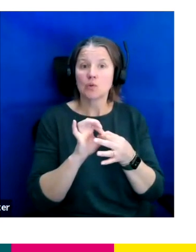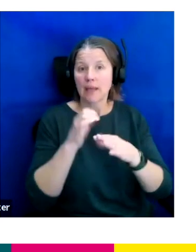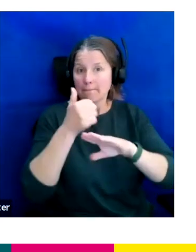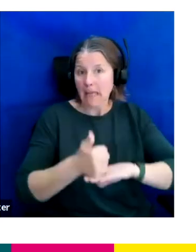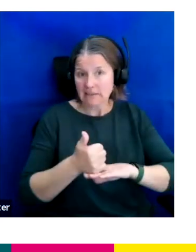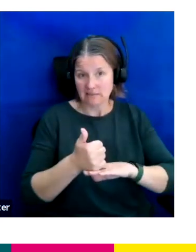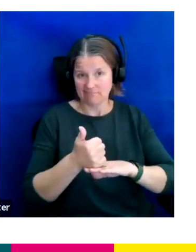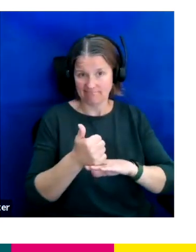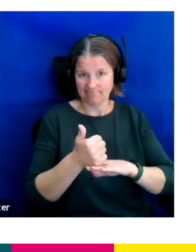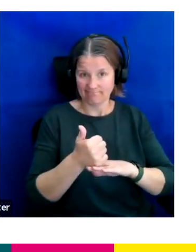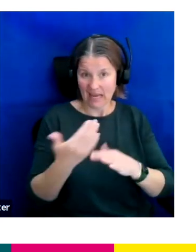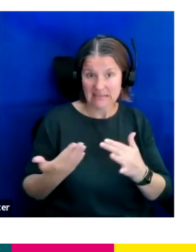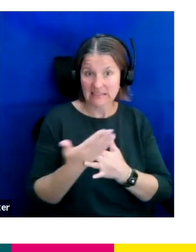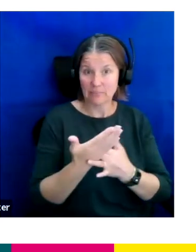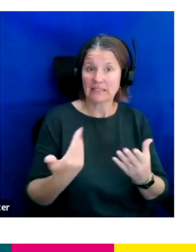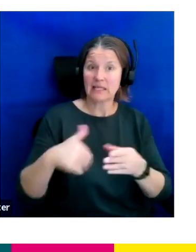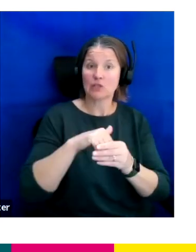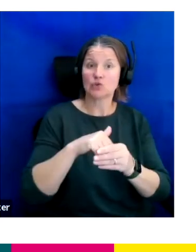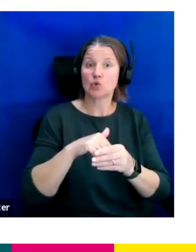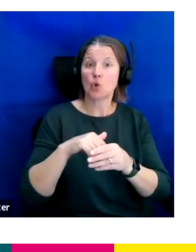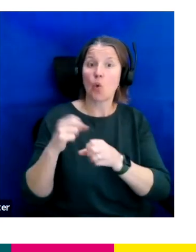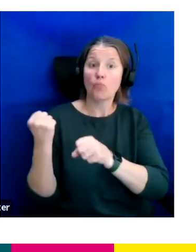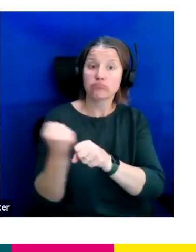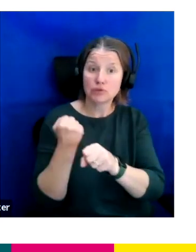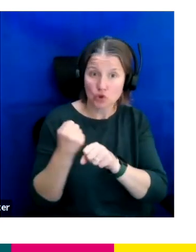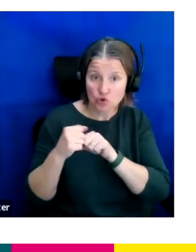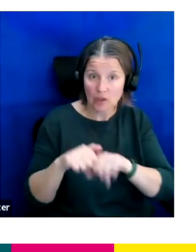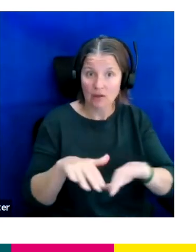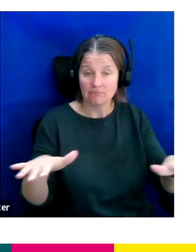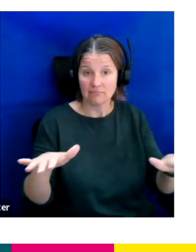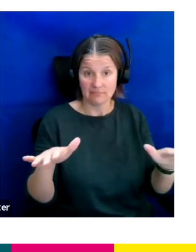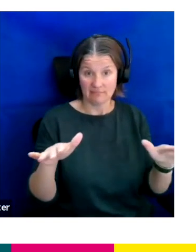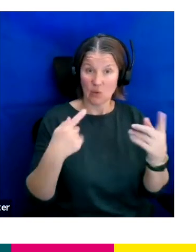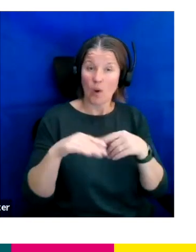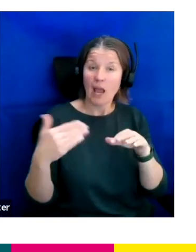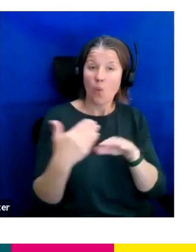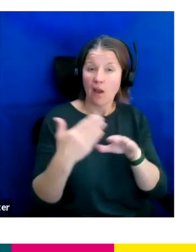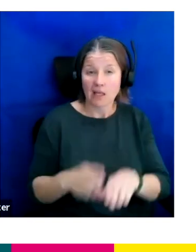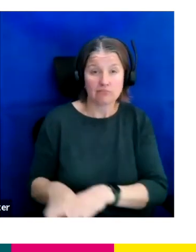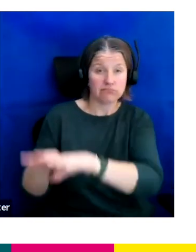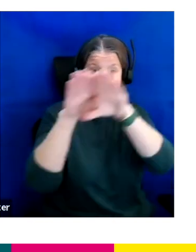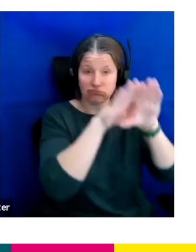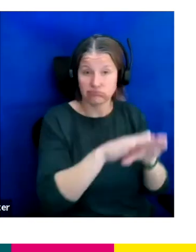So we are working very closely with our friends across the industry.